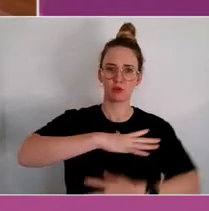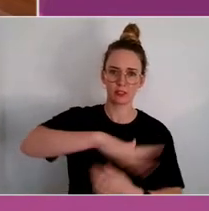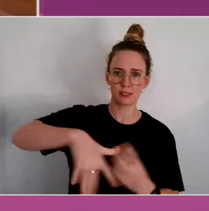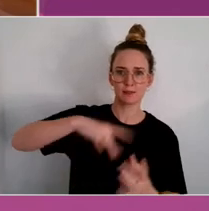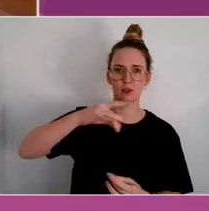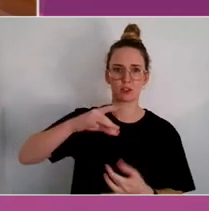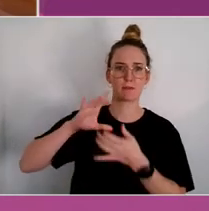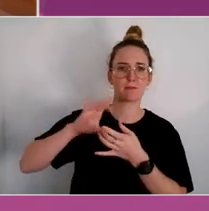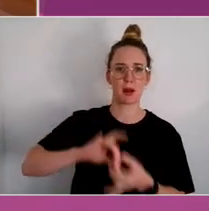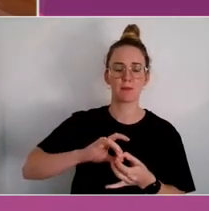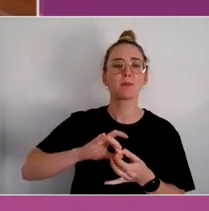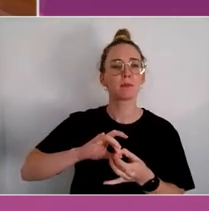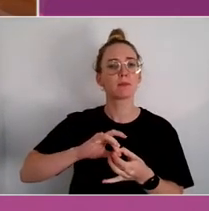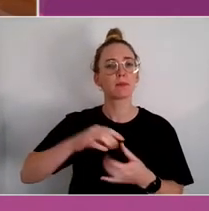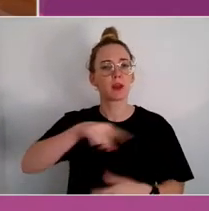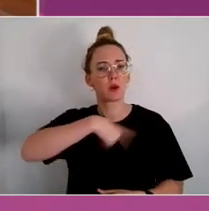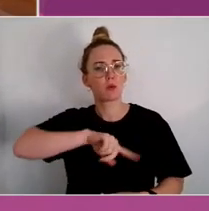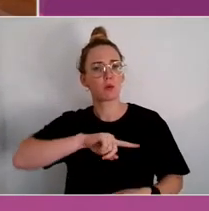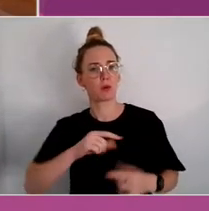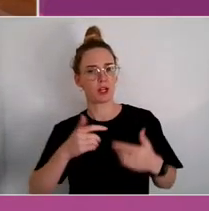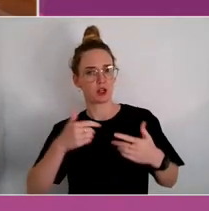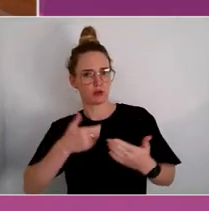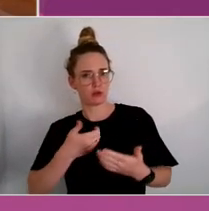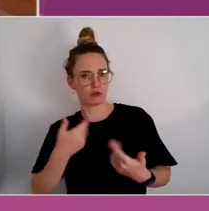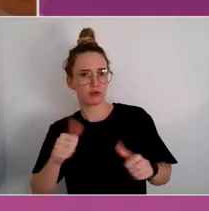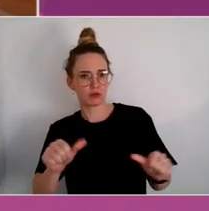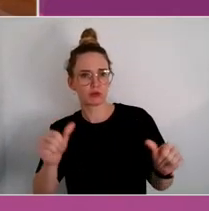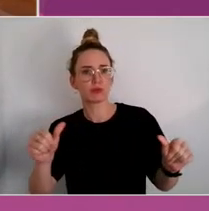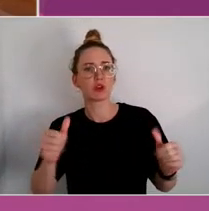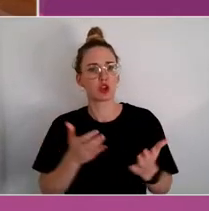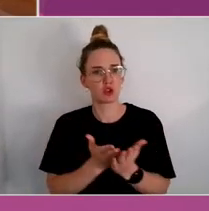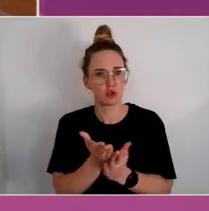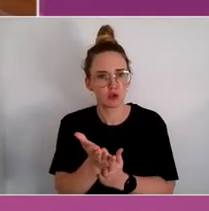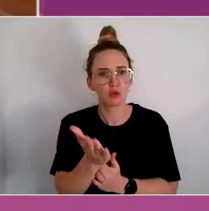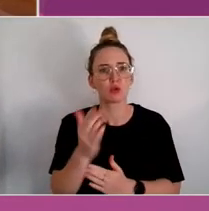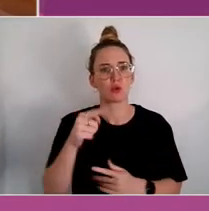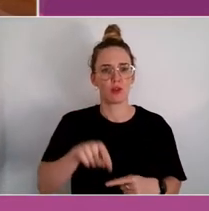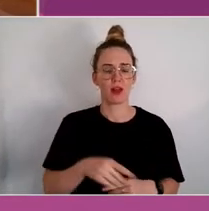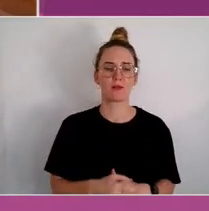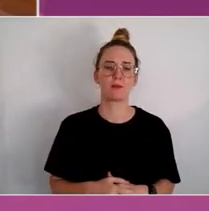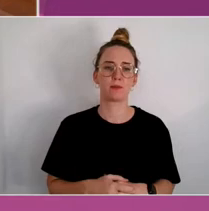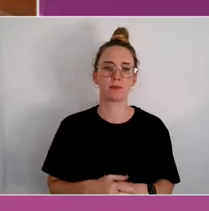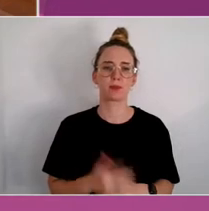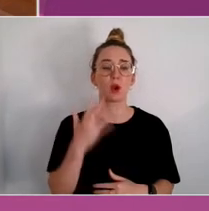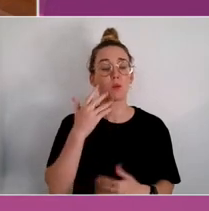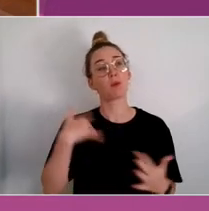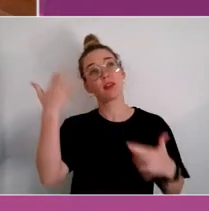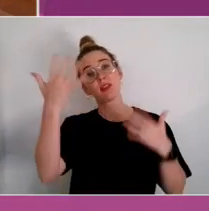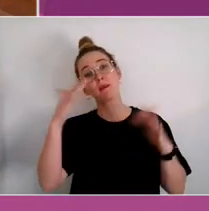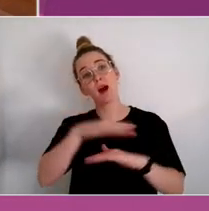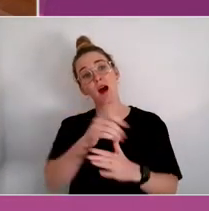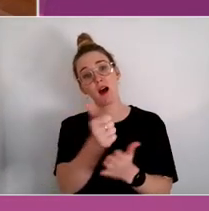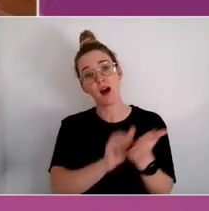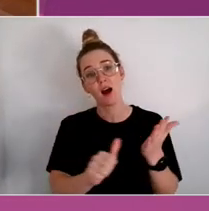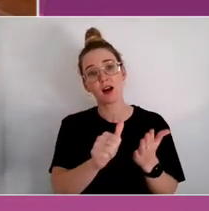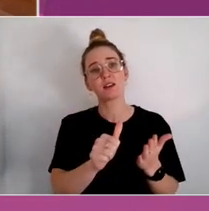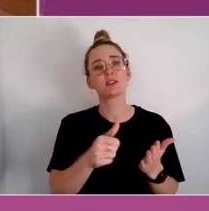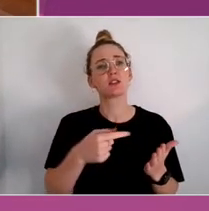That these practices of the arts actually honour. When you think about, you know, our arts, it's always paying homage to the legacy that's